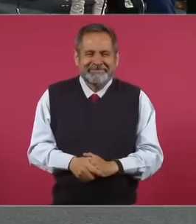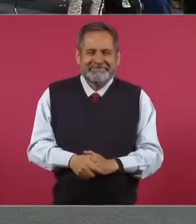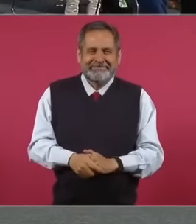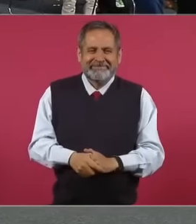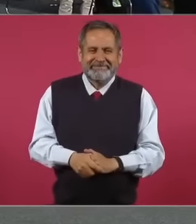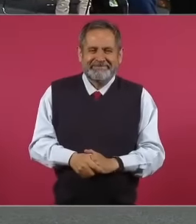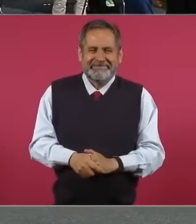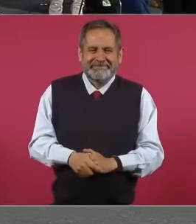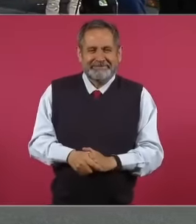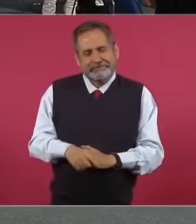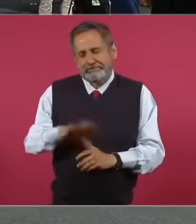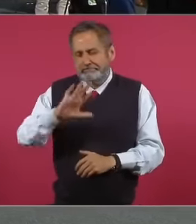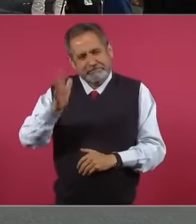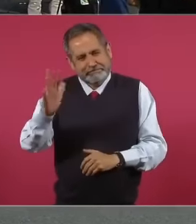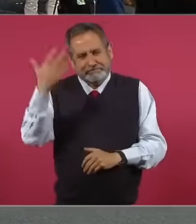Let's go let's go to the